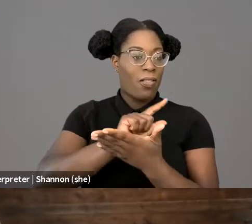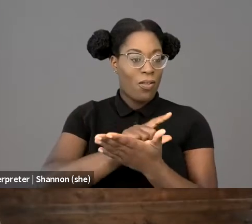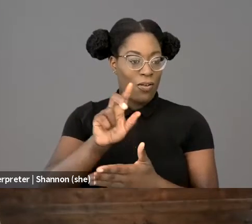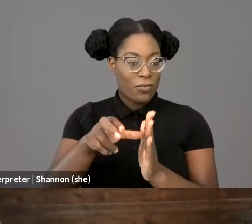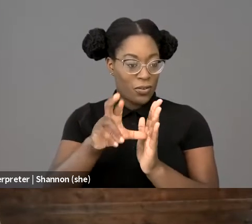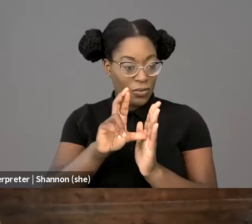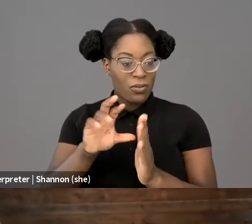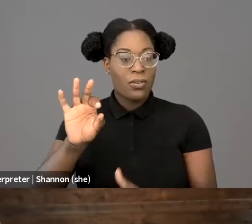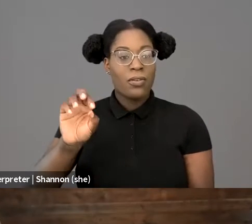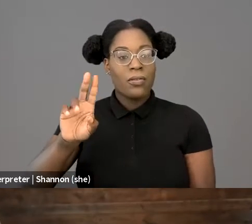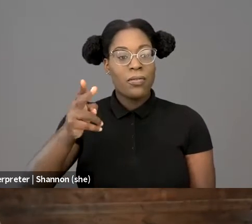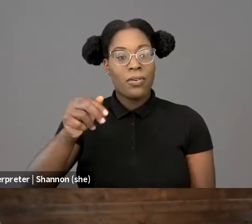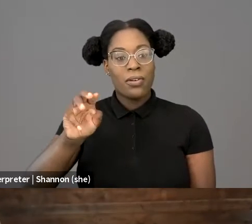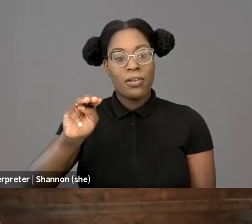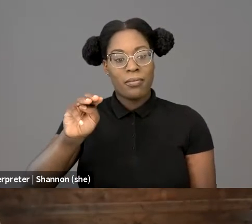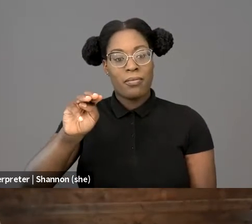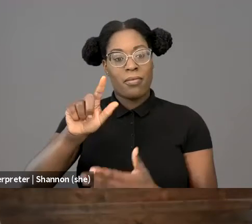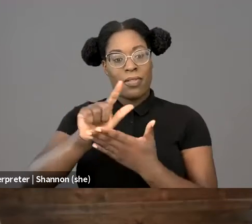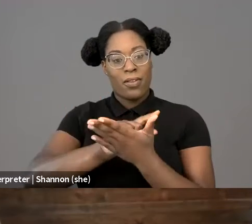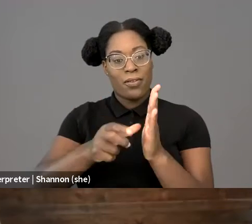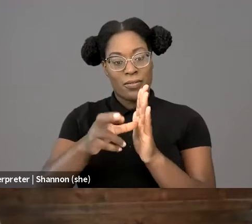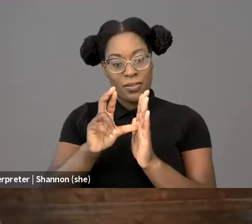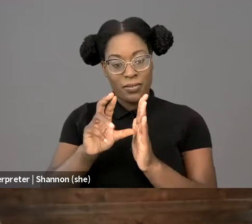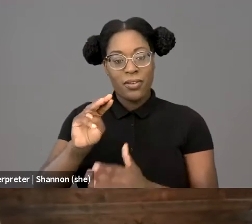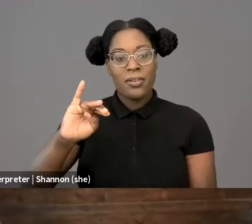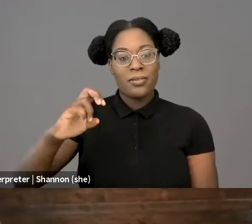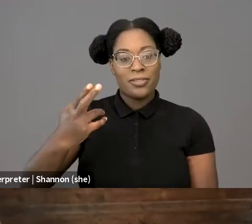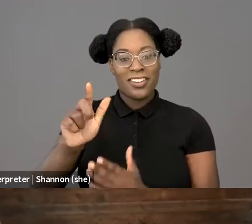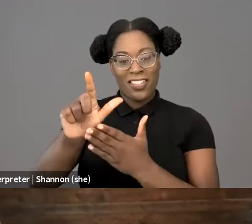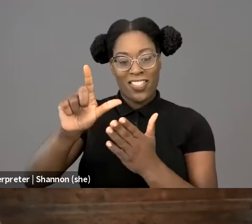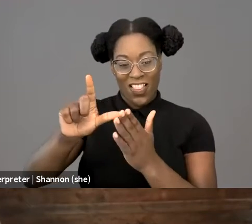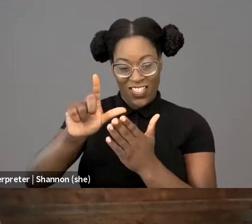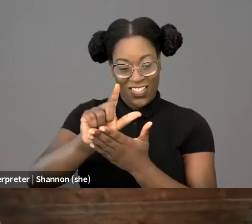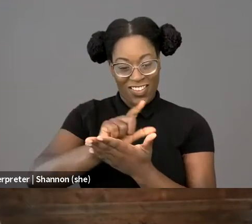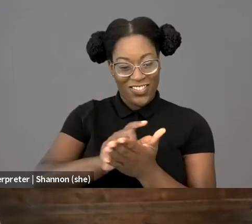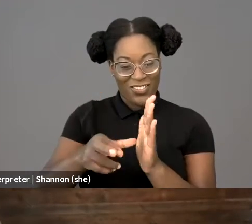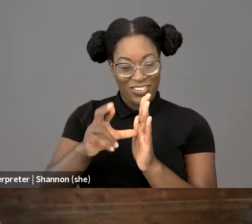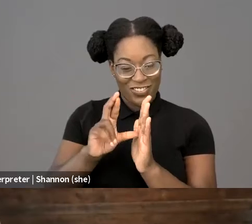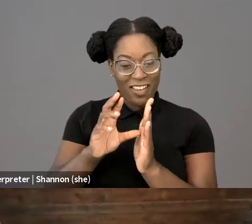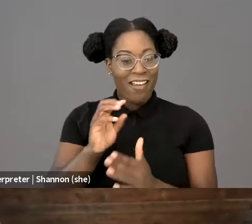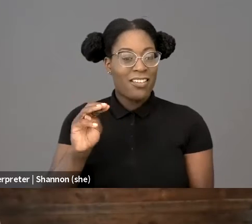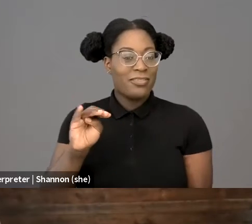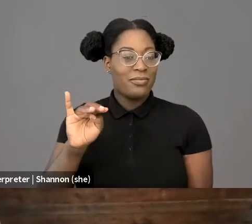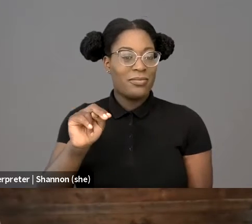He has thrice been voted Teacher of the Year, and is an elected member of the American Law Institute,